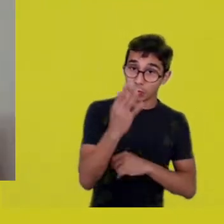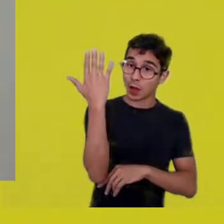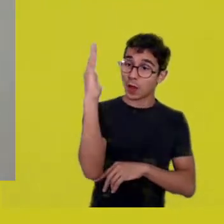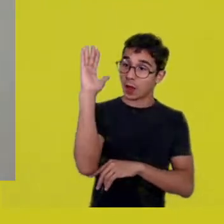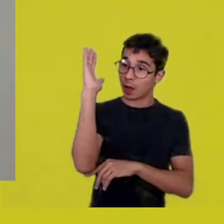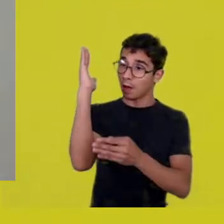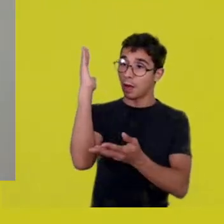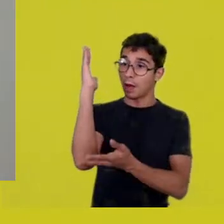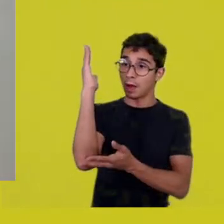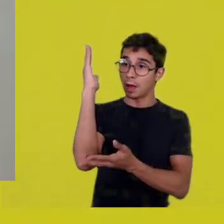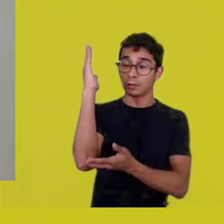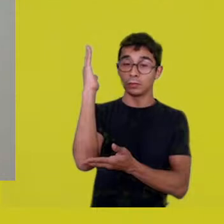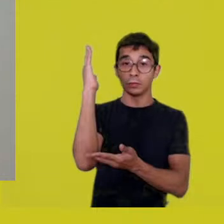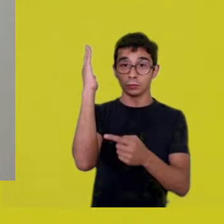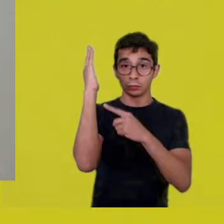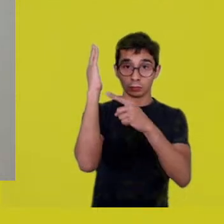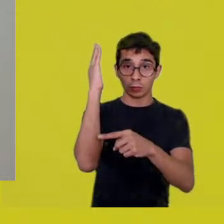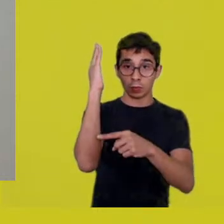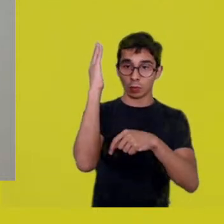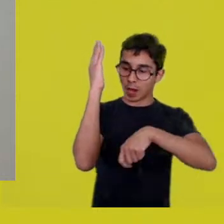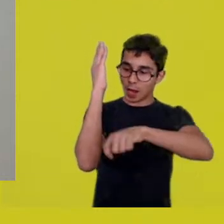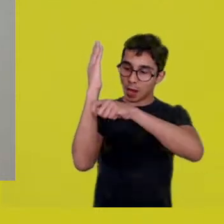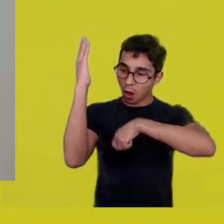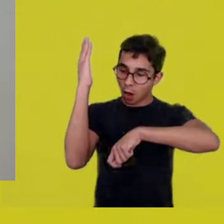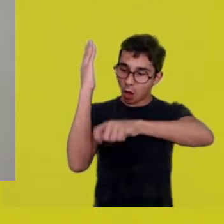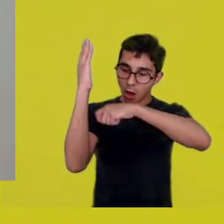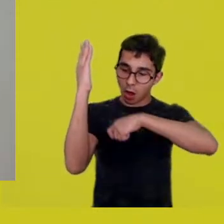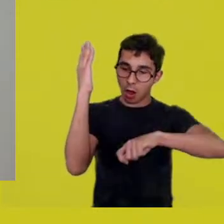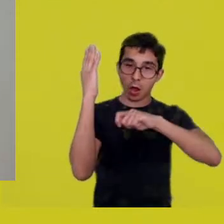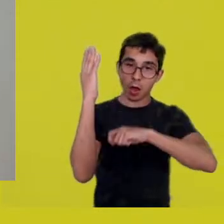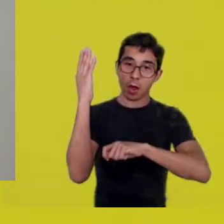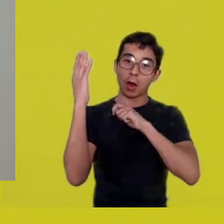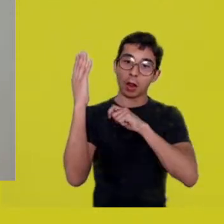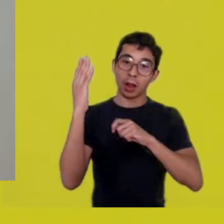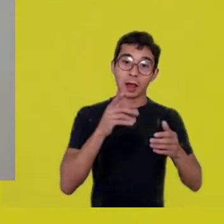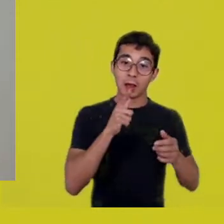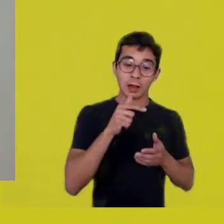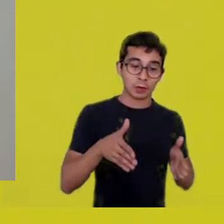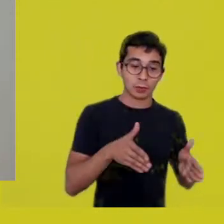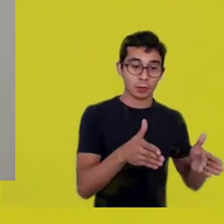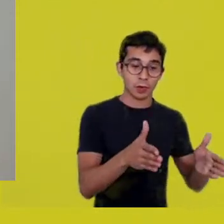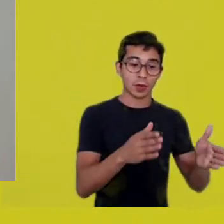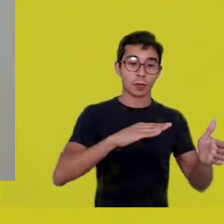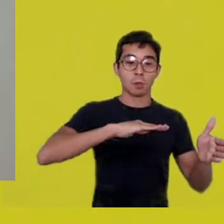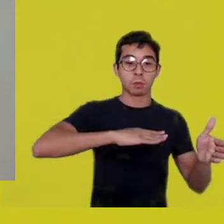and the experience of being a person is over